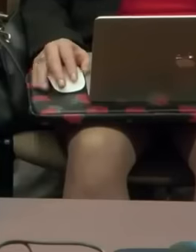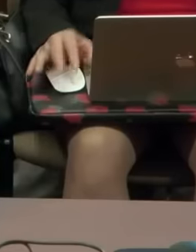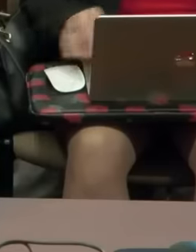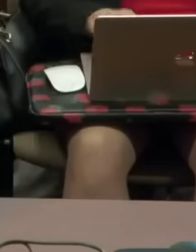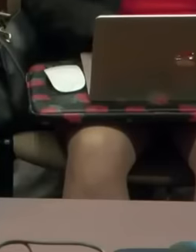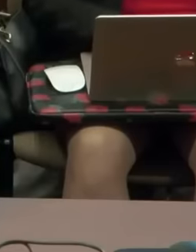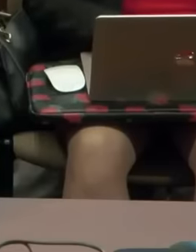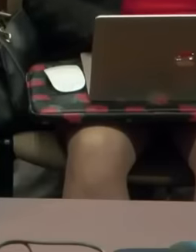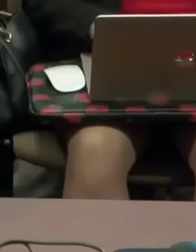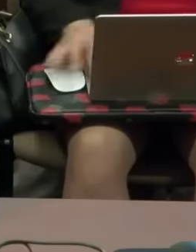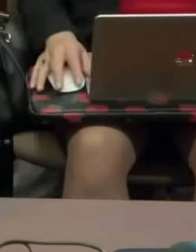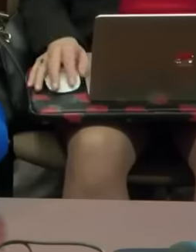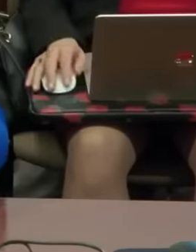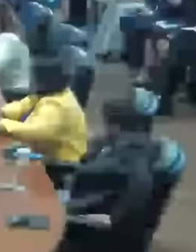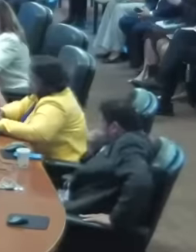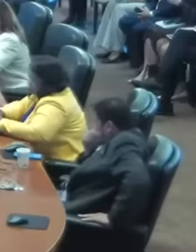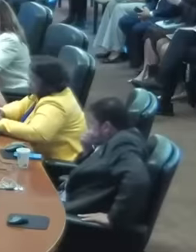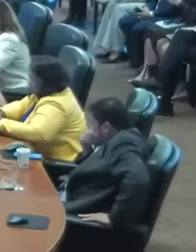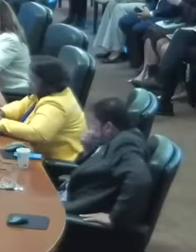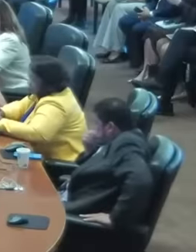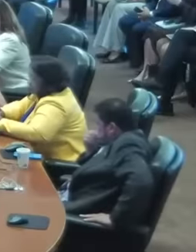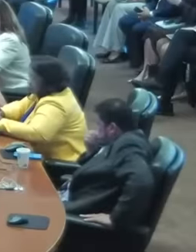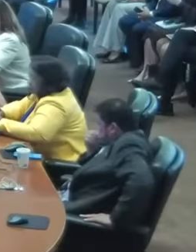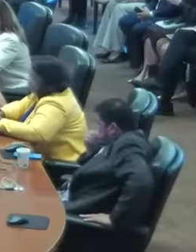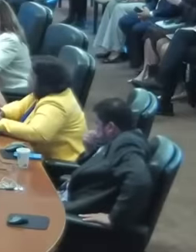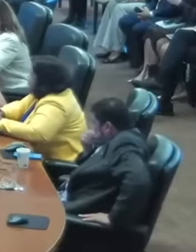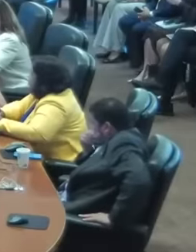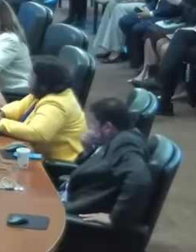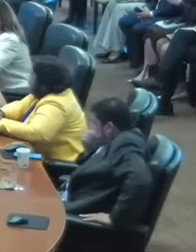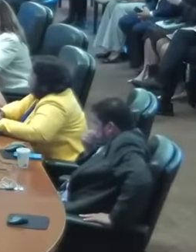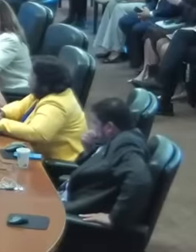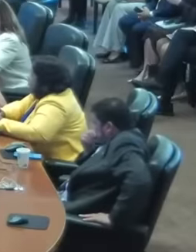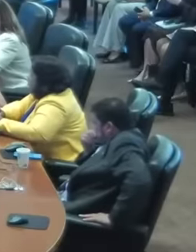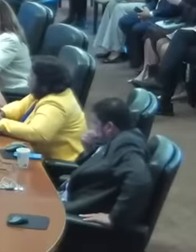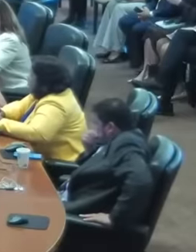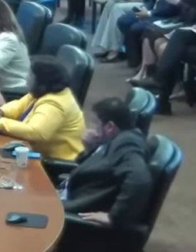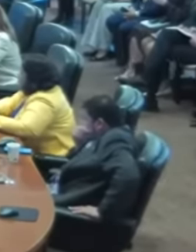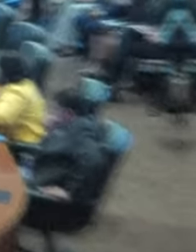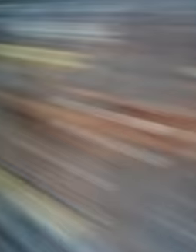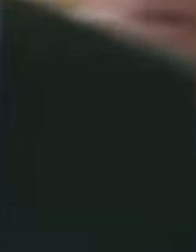while these meetings are being held taking place at the oas, the president of Ecuador Daniel